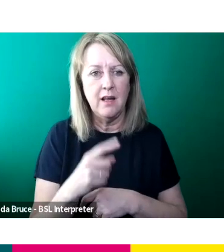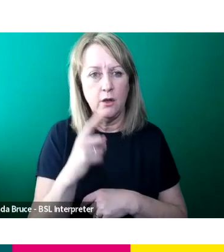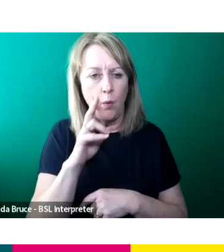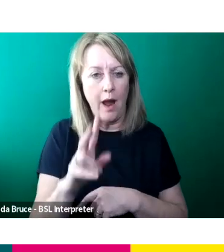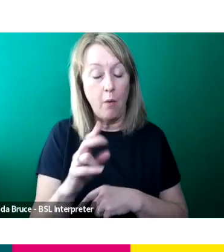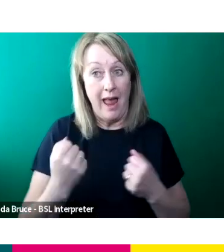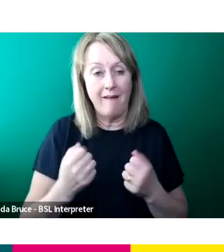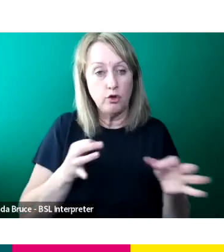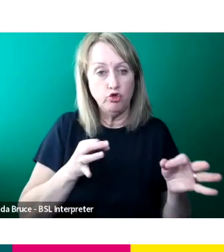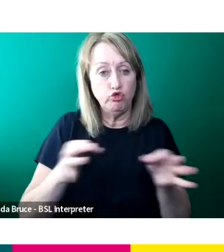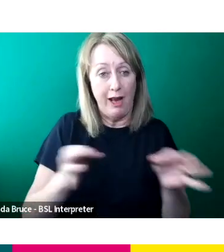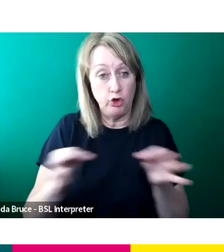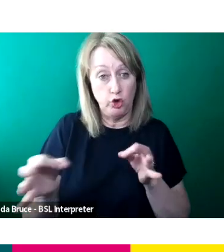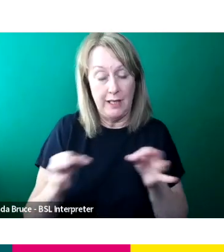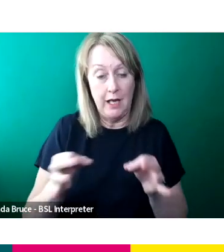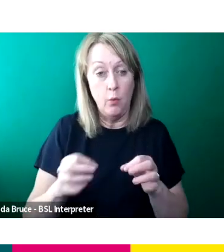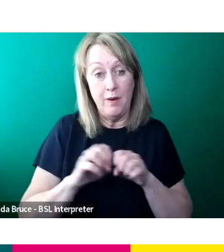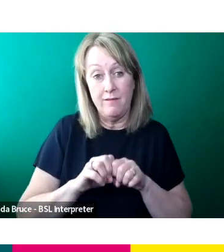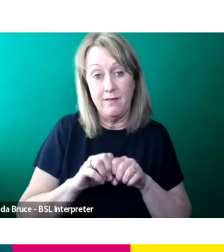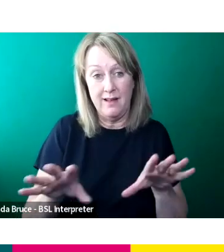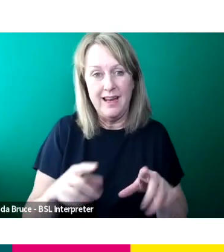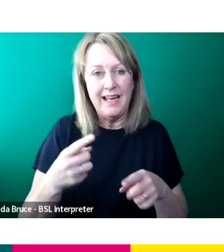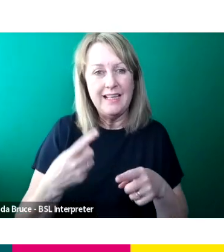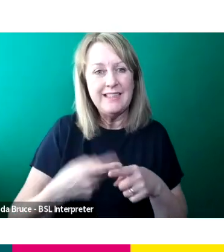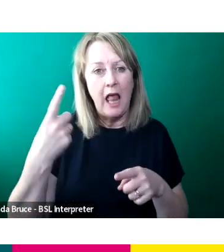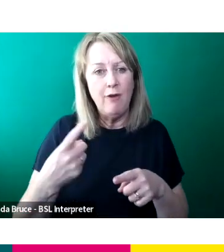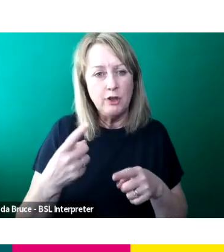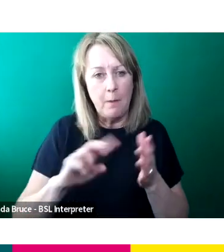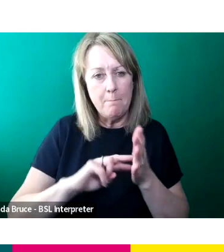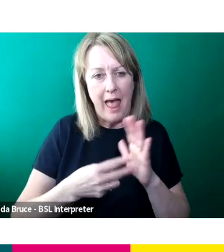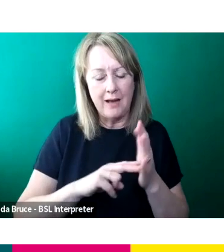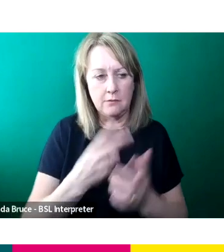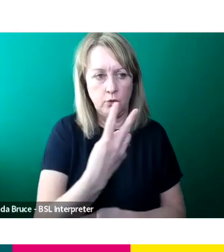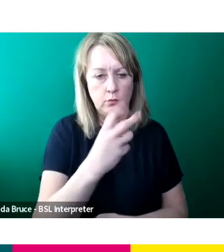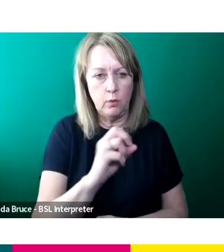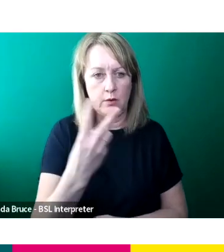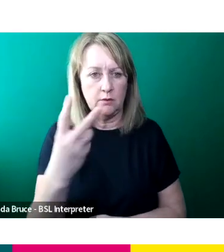So we announced our diverse acceleration plan in 2020 and a lot of the work we do is ensuring